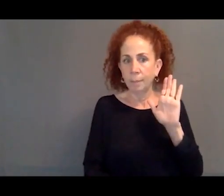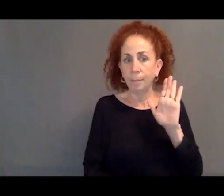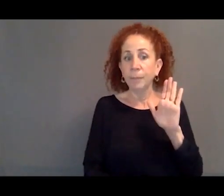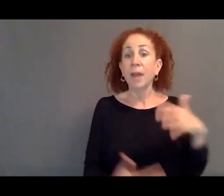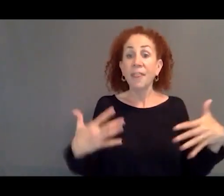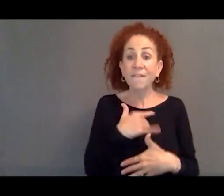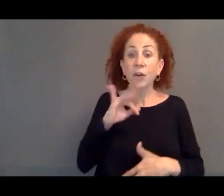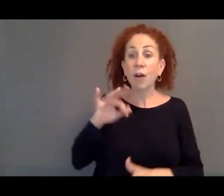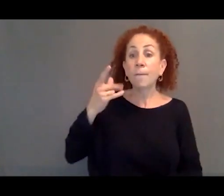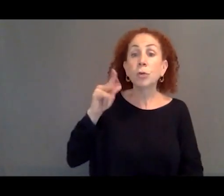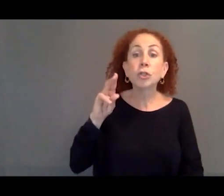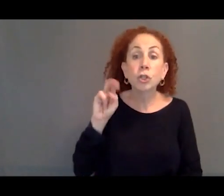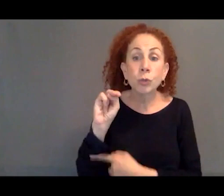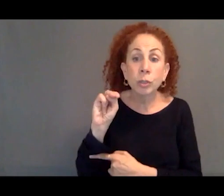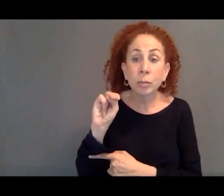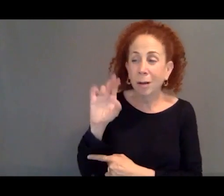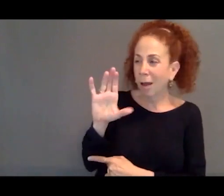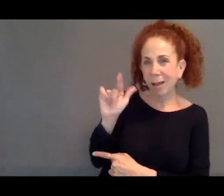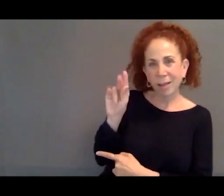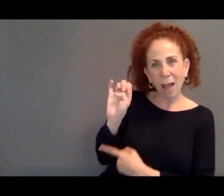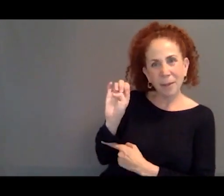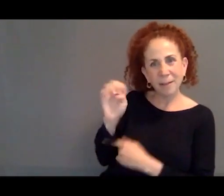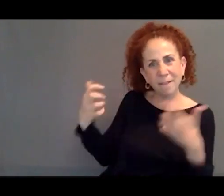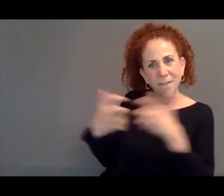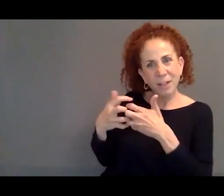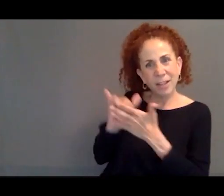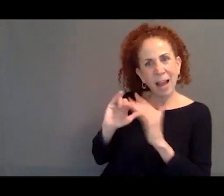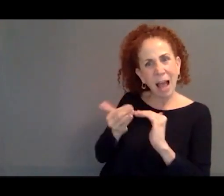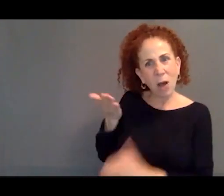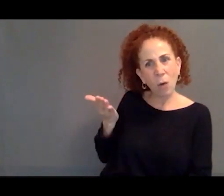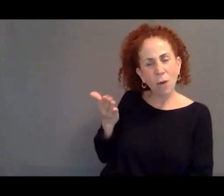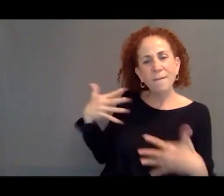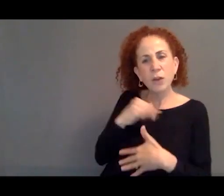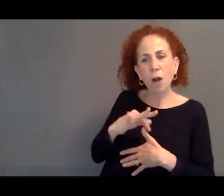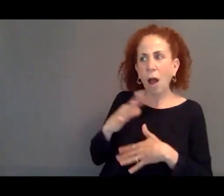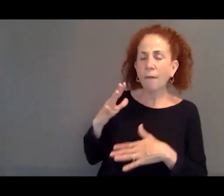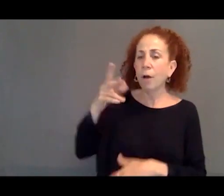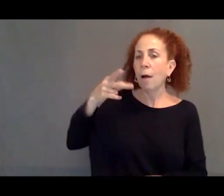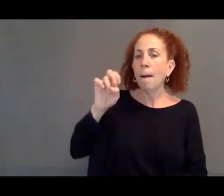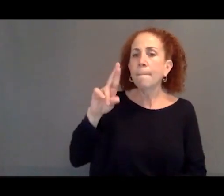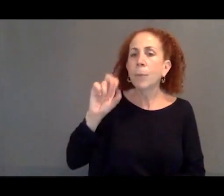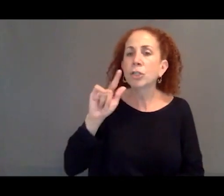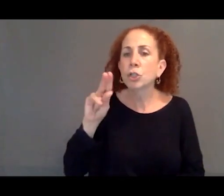What is climate? How does climate fit under the fear of persecution? But that is going to be the driving